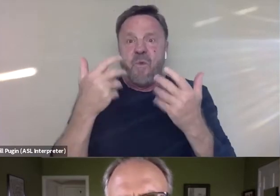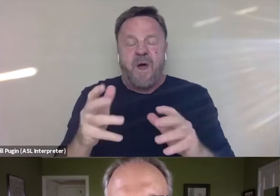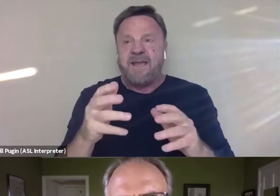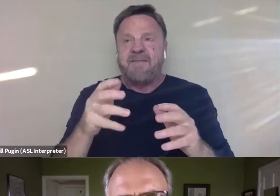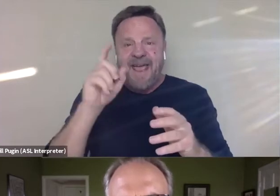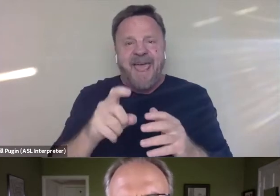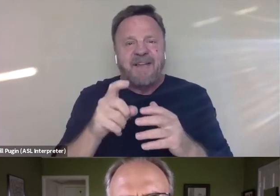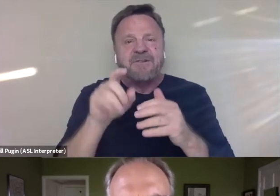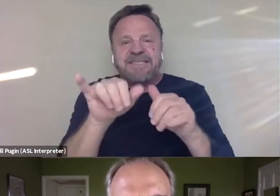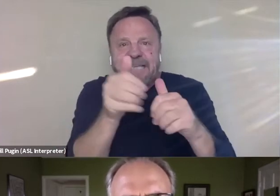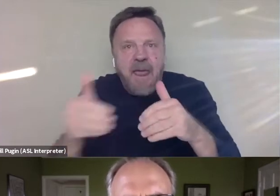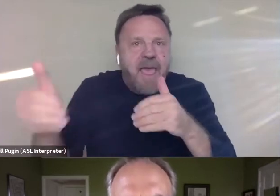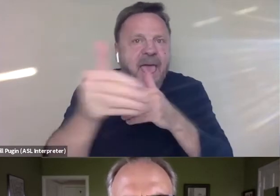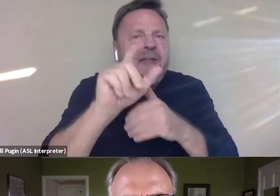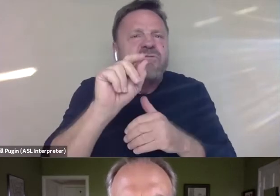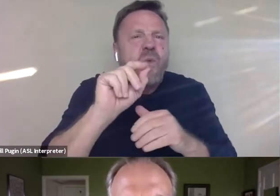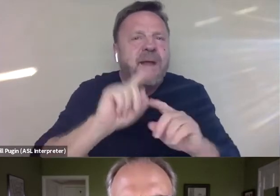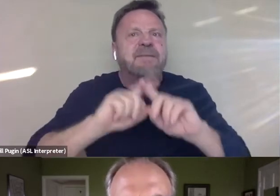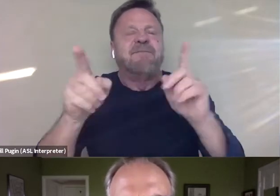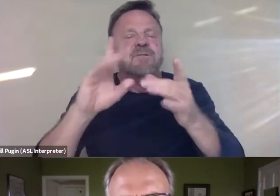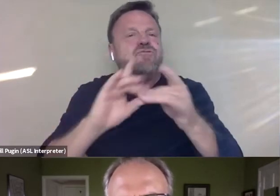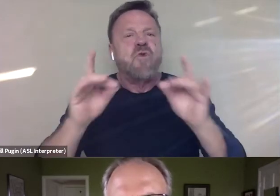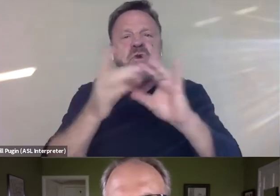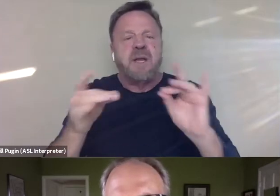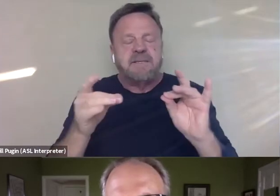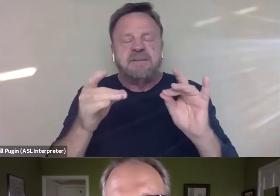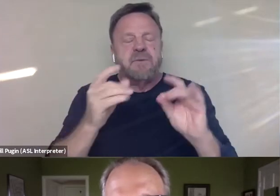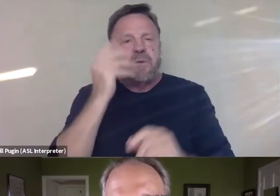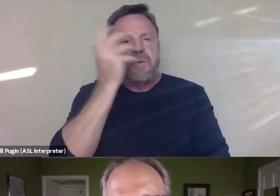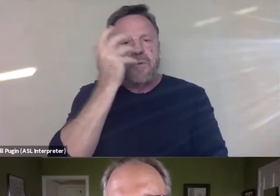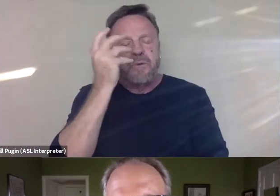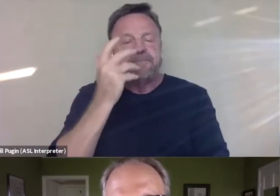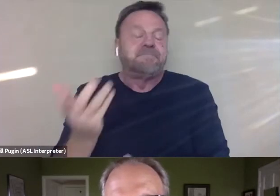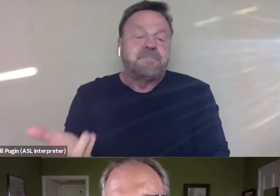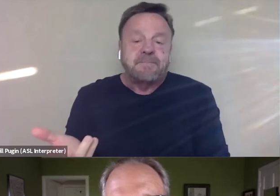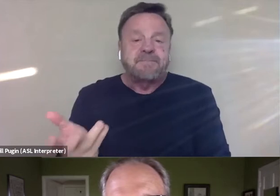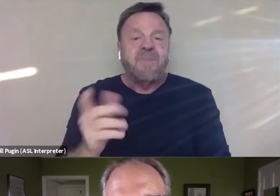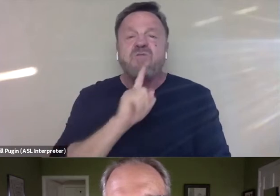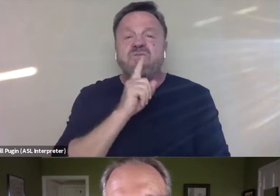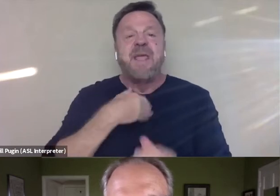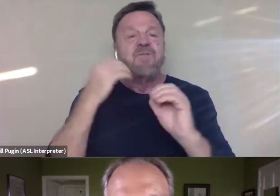of 20 different stories. So I don't know. I really have no idea how he lives with himself.